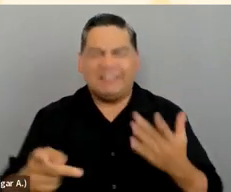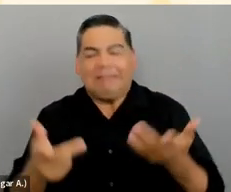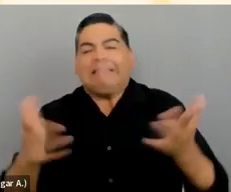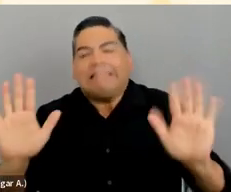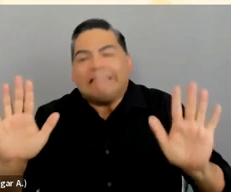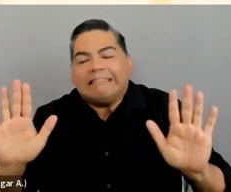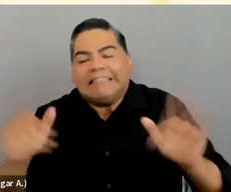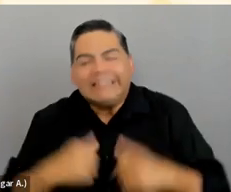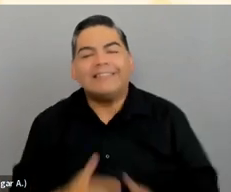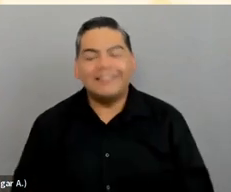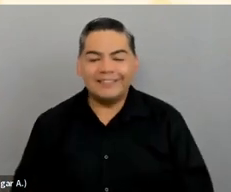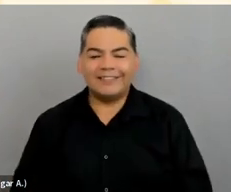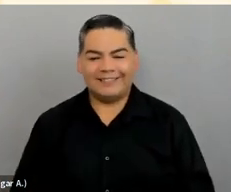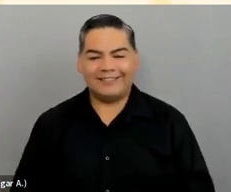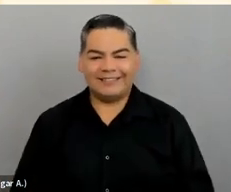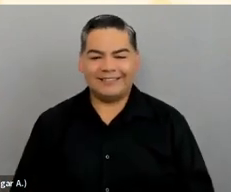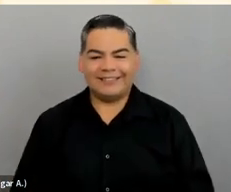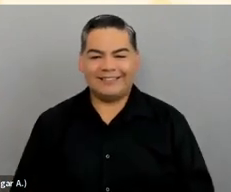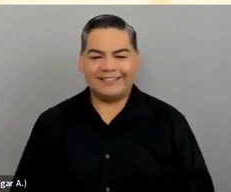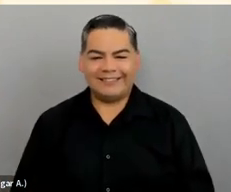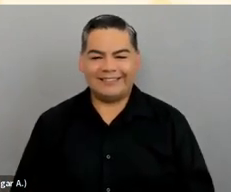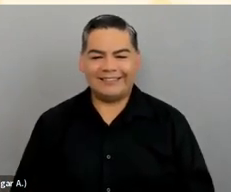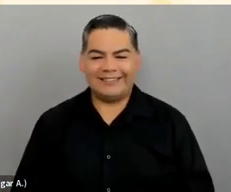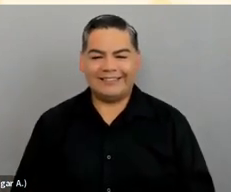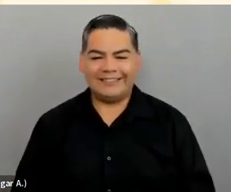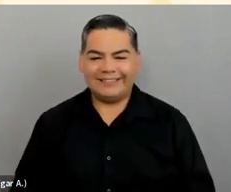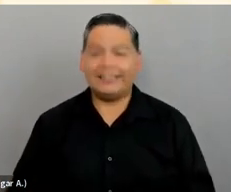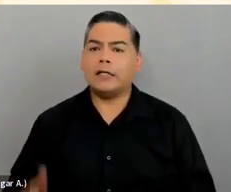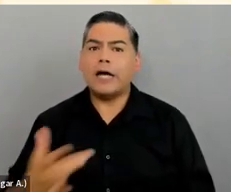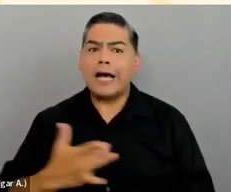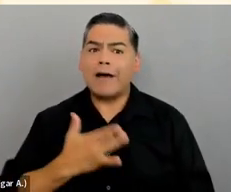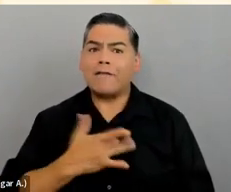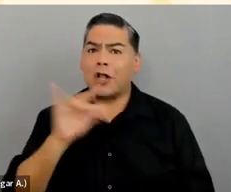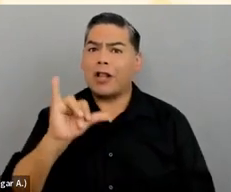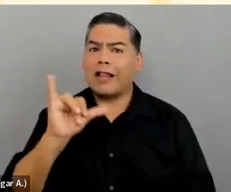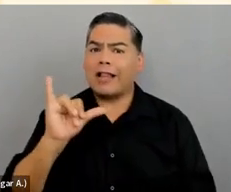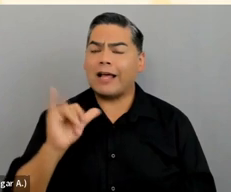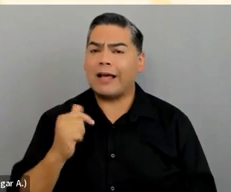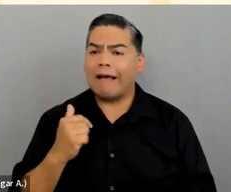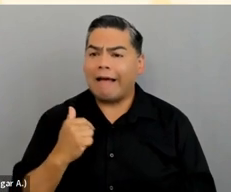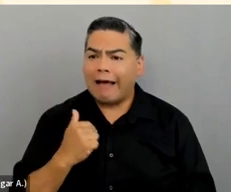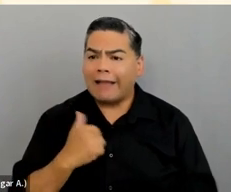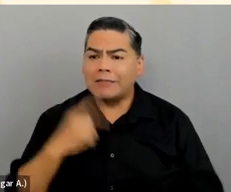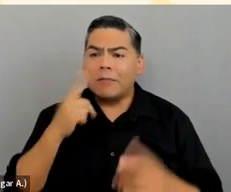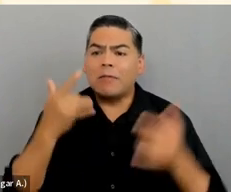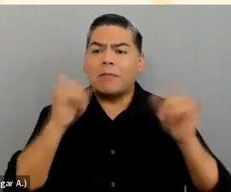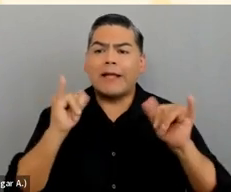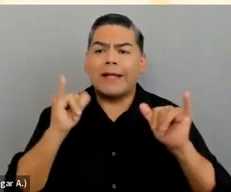Yes. I feel like I should be playing the Jeopardy song right now.